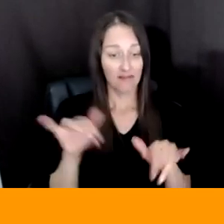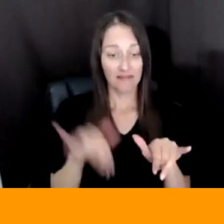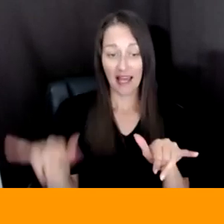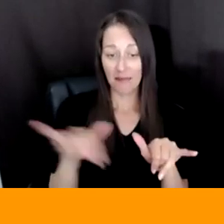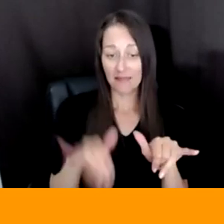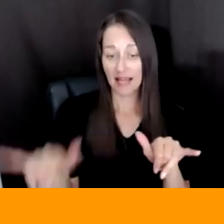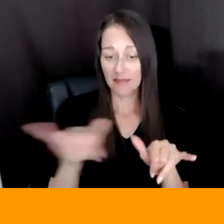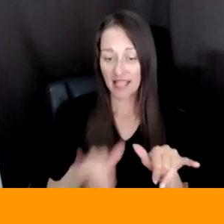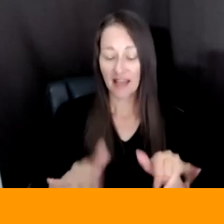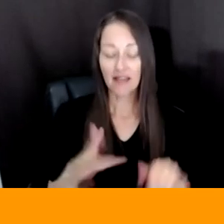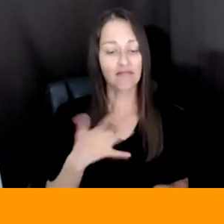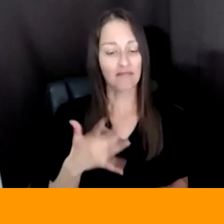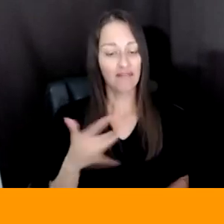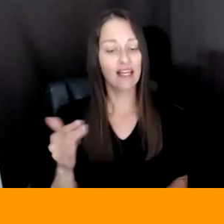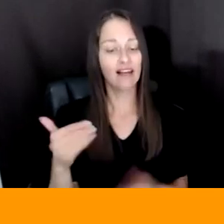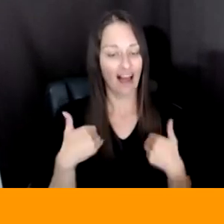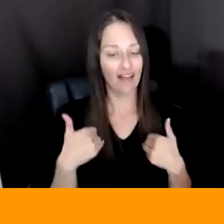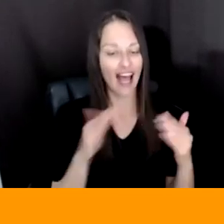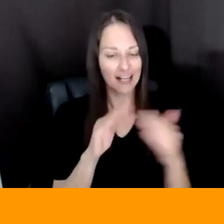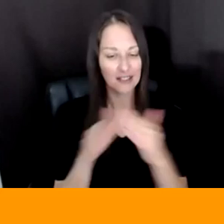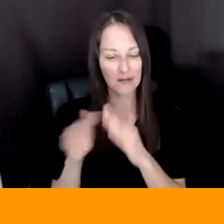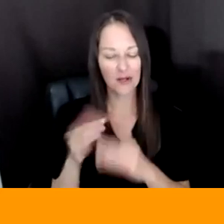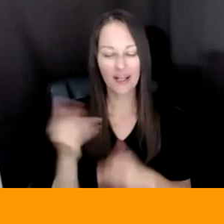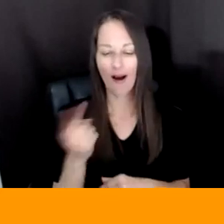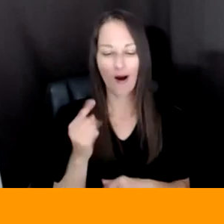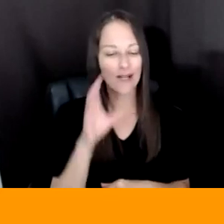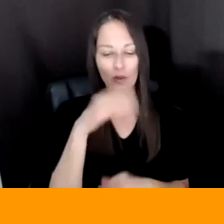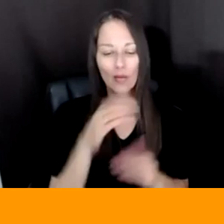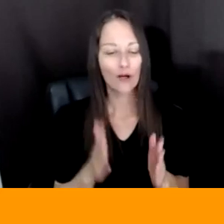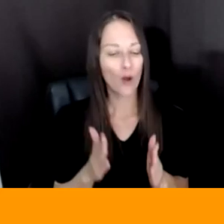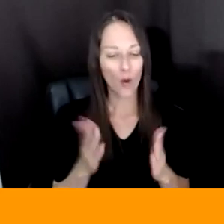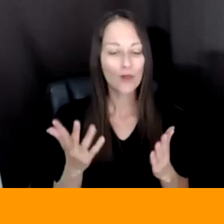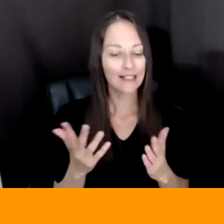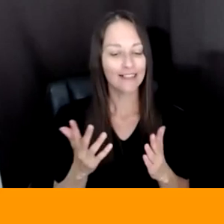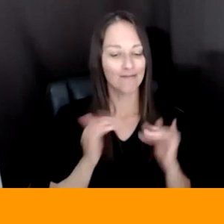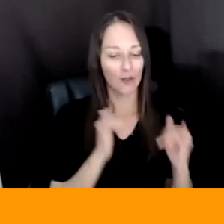BECAUSE THERE HAVE ALWAYS BEEN WEIRDOS LIKE MYSELF COLLABORATING WITH ME THROUGHOUT THE WHOLE TIME.